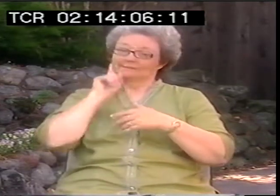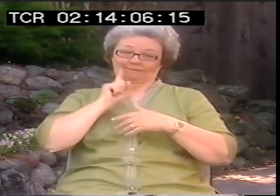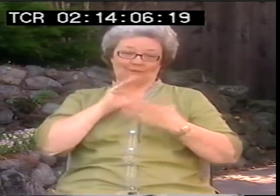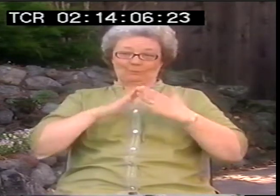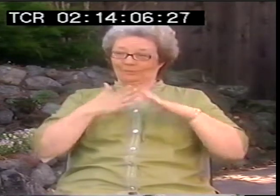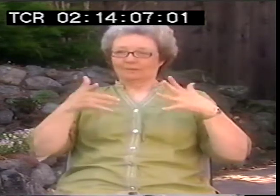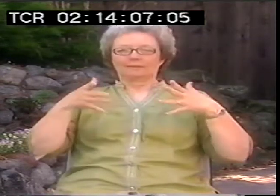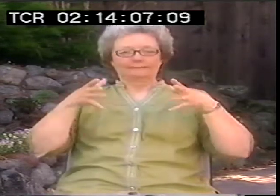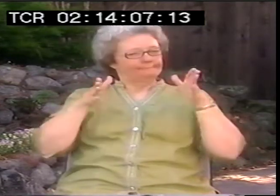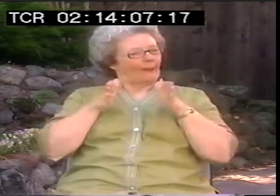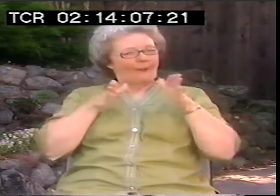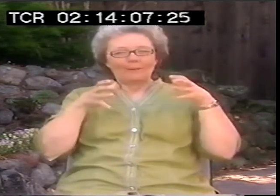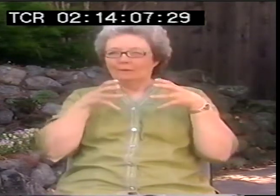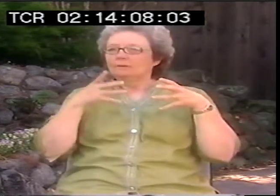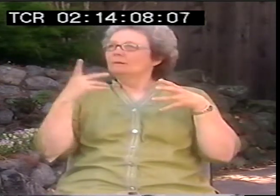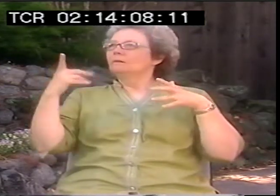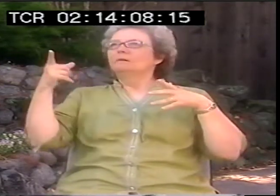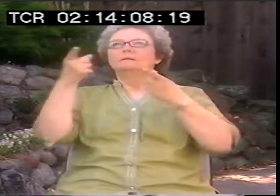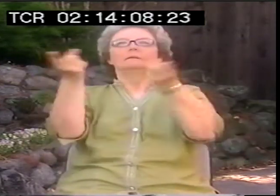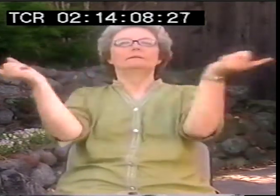Again, you know, the deaf community is really small.